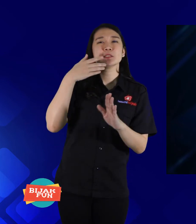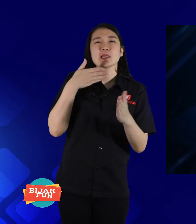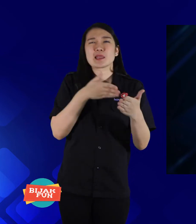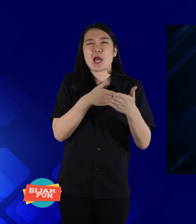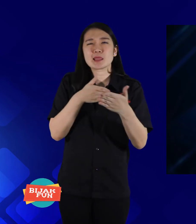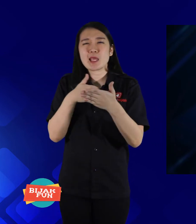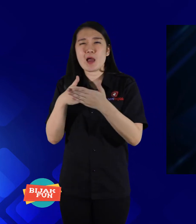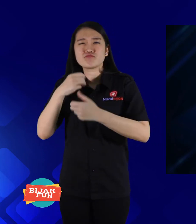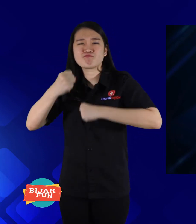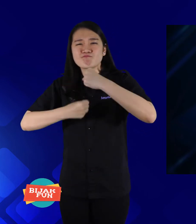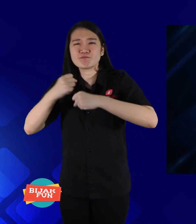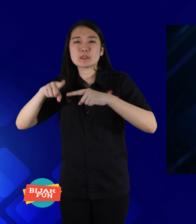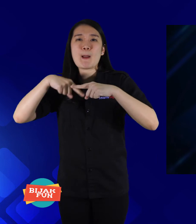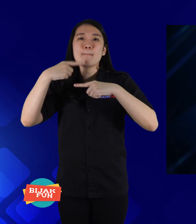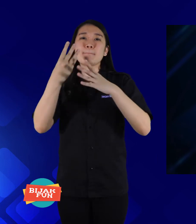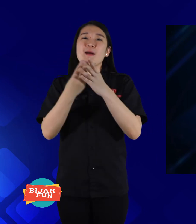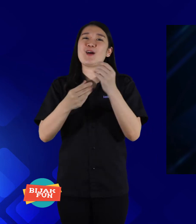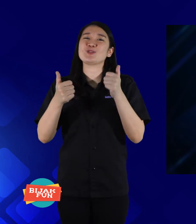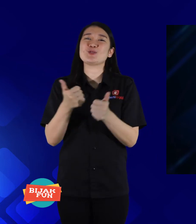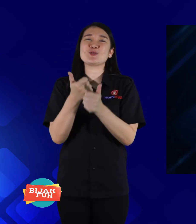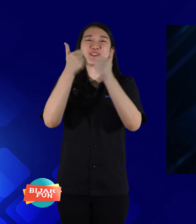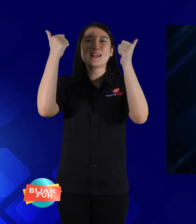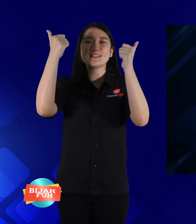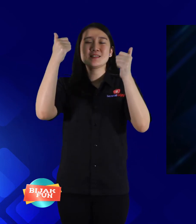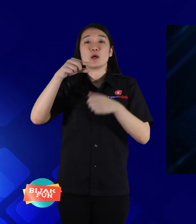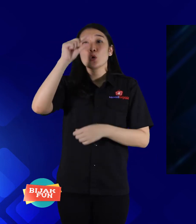with his challenges, he strives until the results are successful.